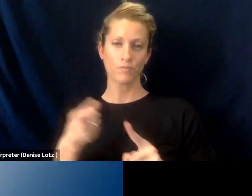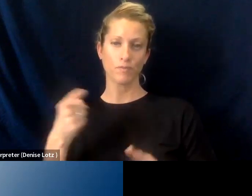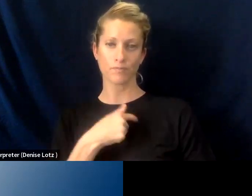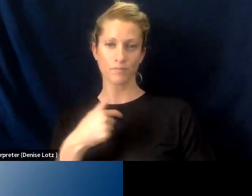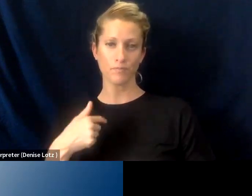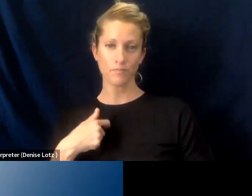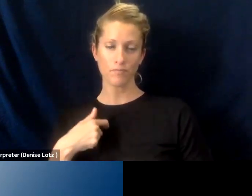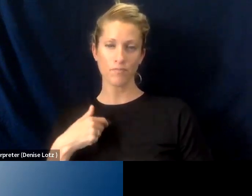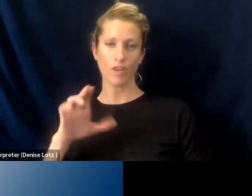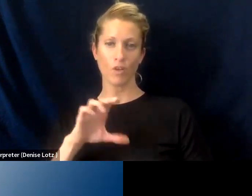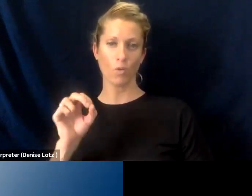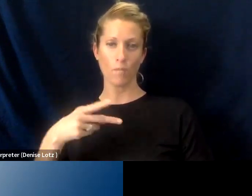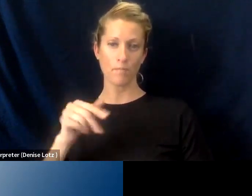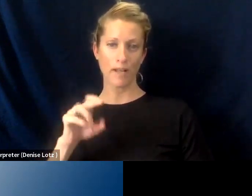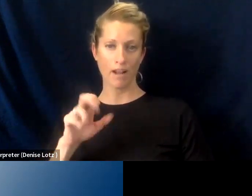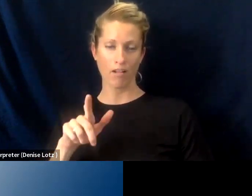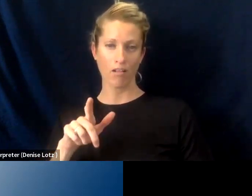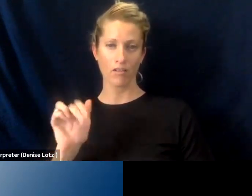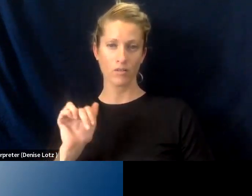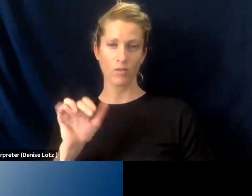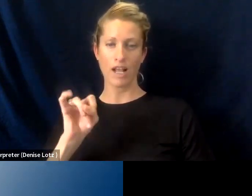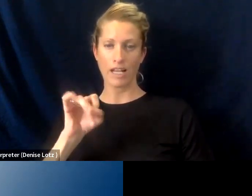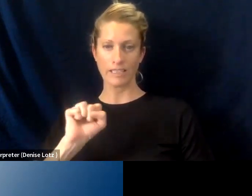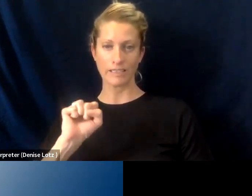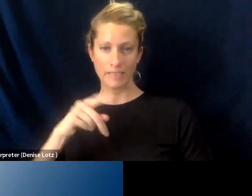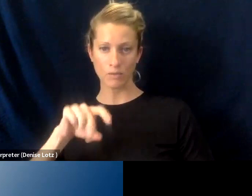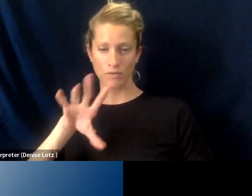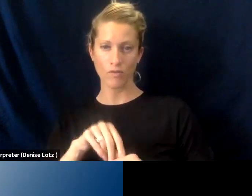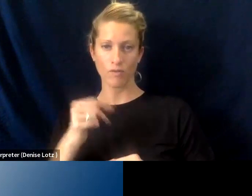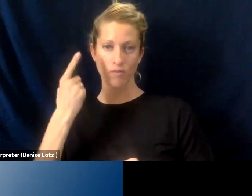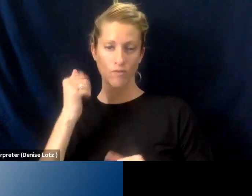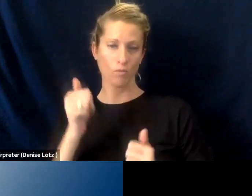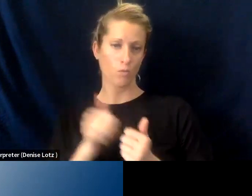in terms of also ISPs, need to be involved in terms of being able to help address the